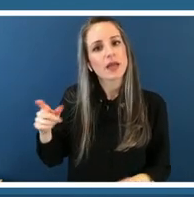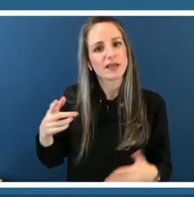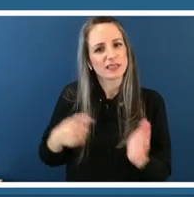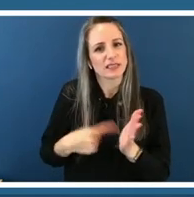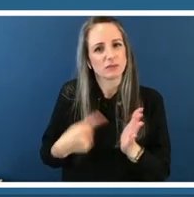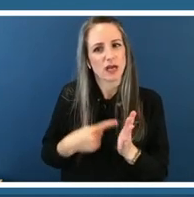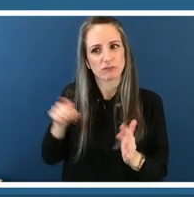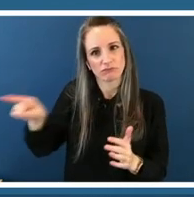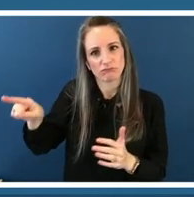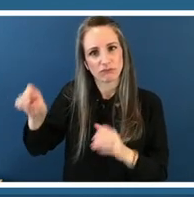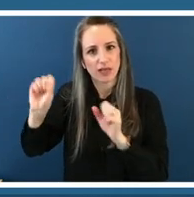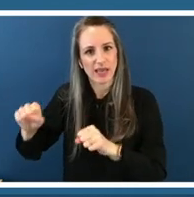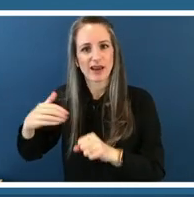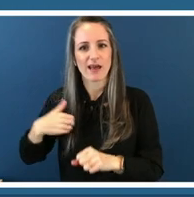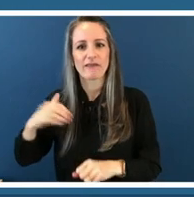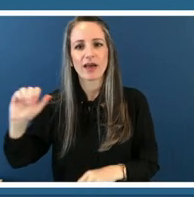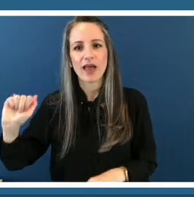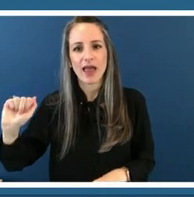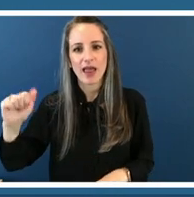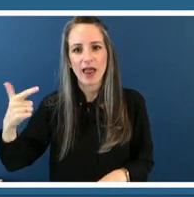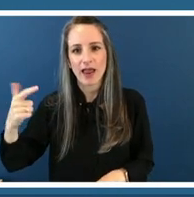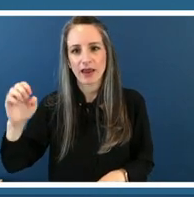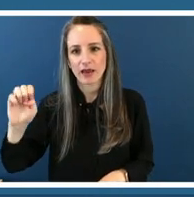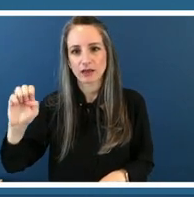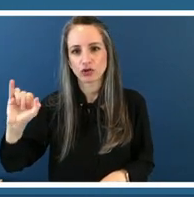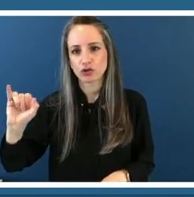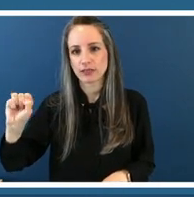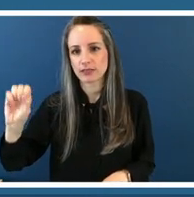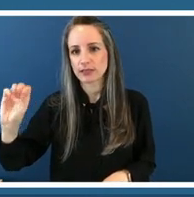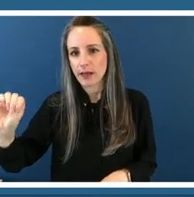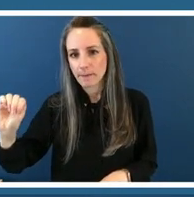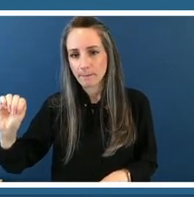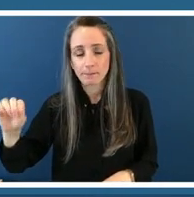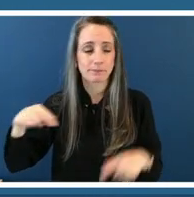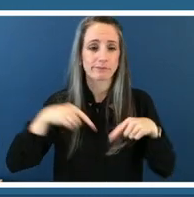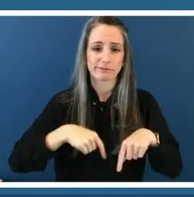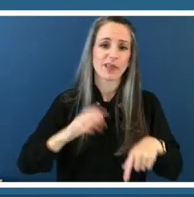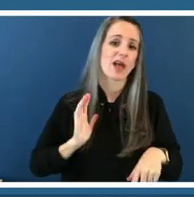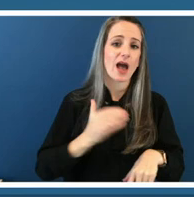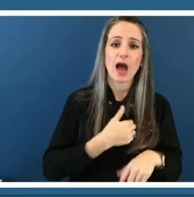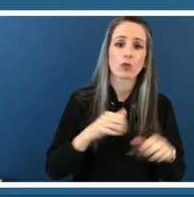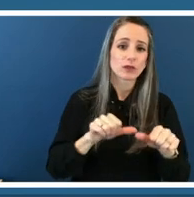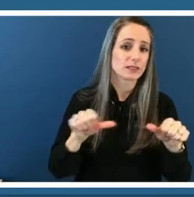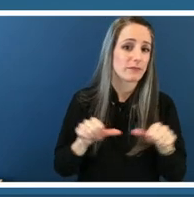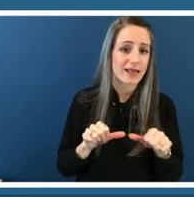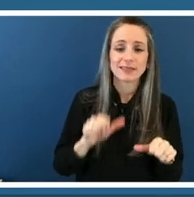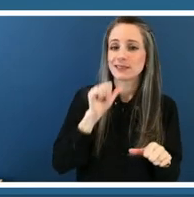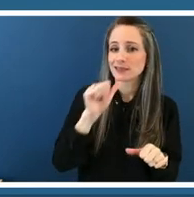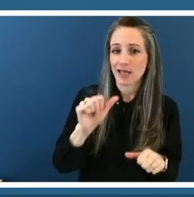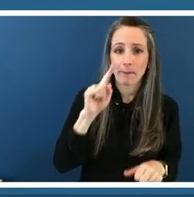and it can't and it's not a limiting um or boring type of space